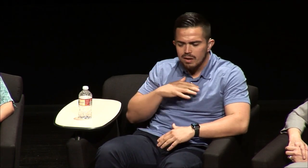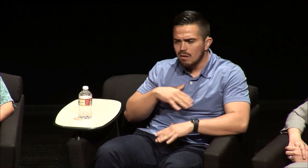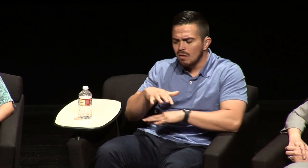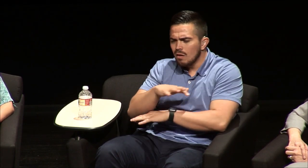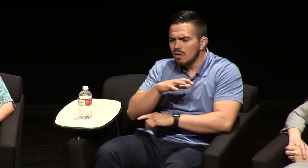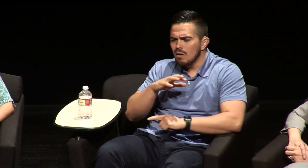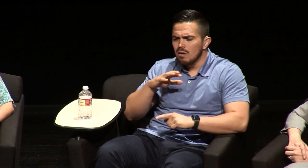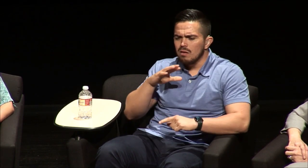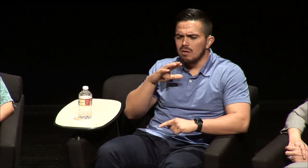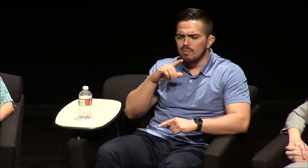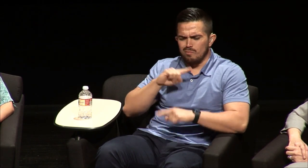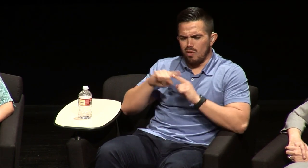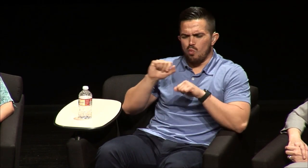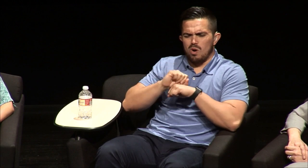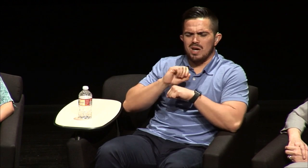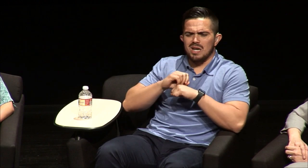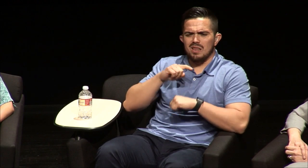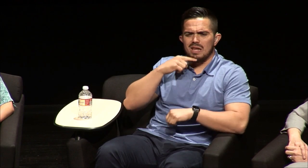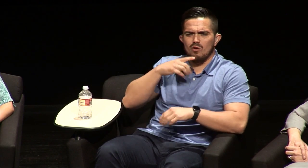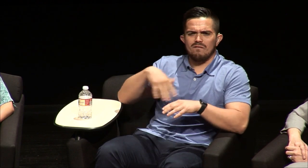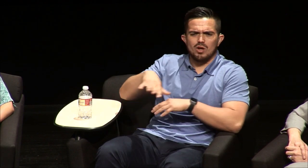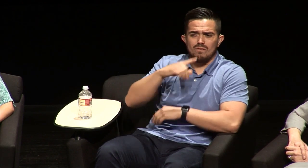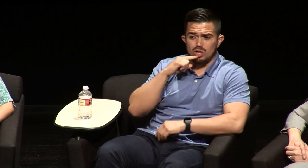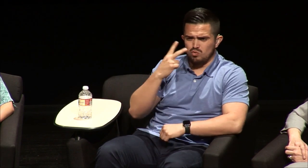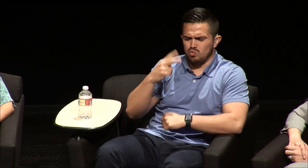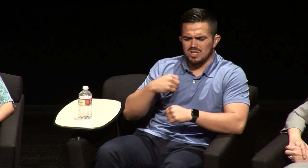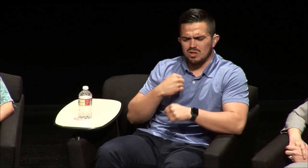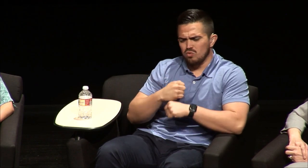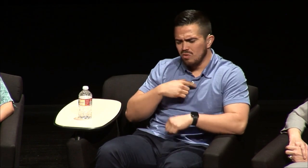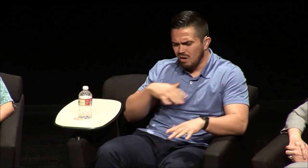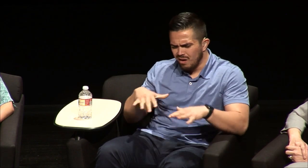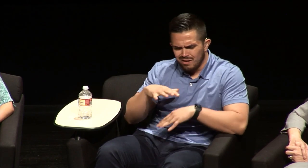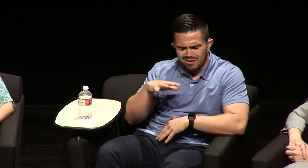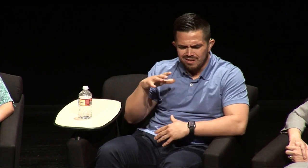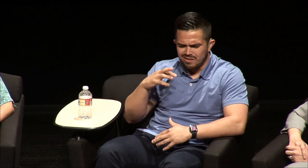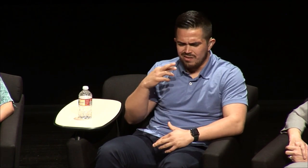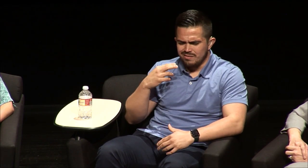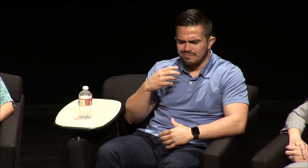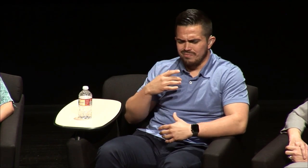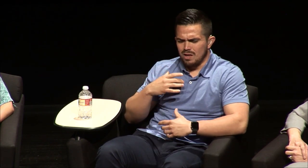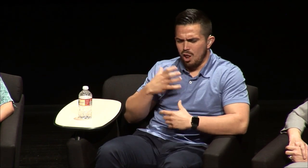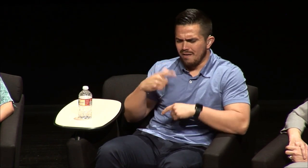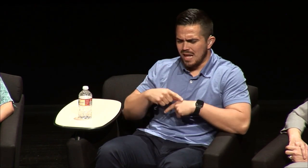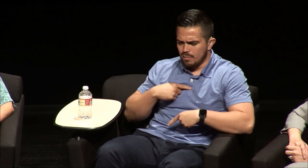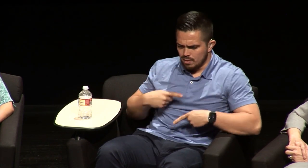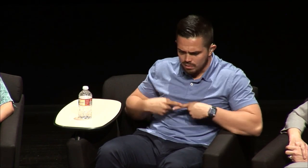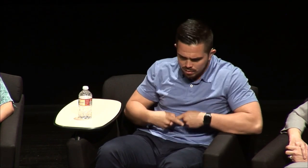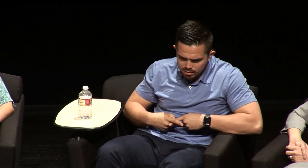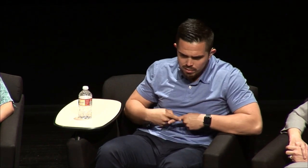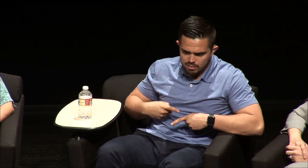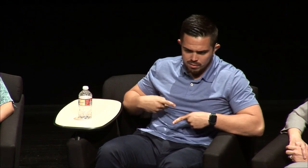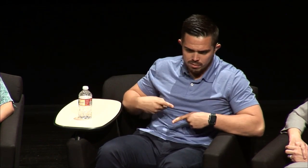working with the the in this hearing environment but it was a lot of times